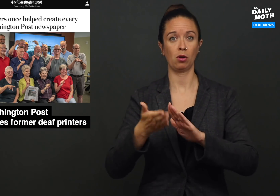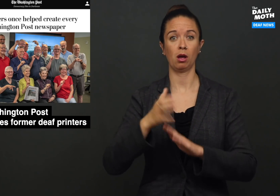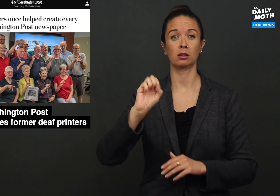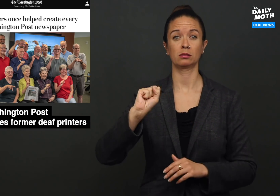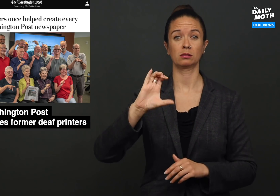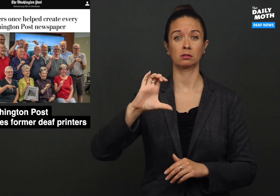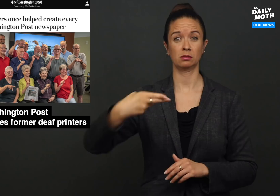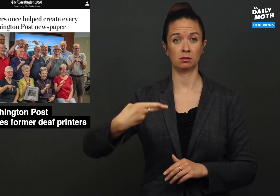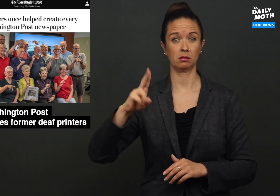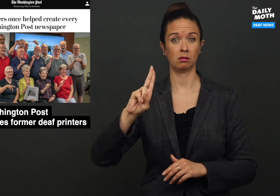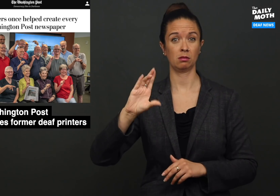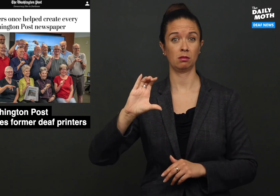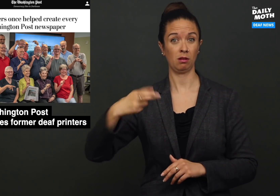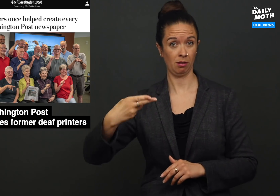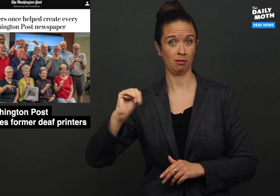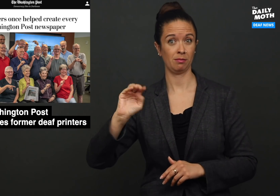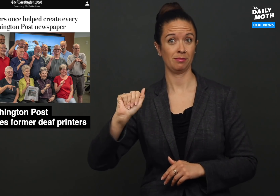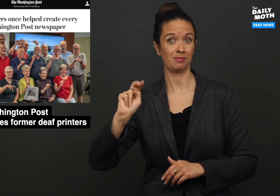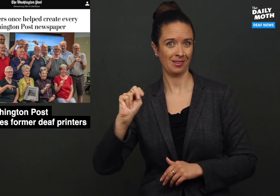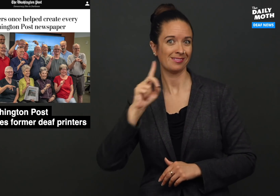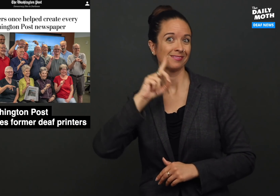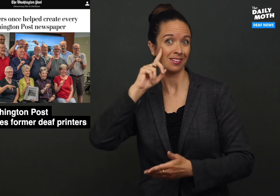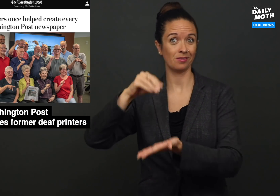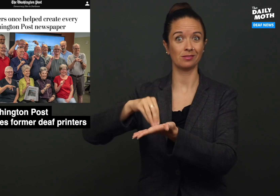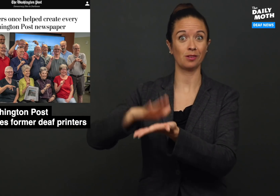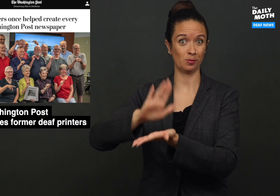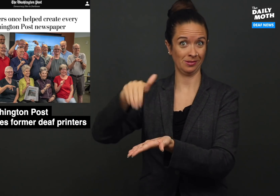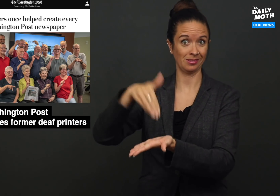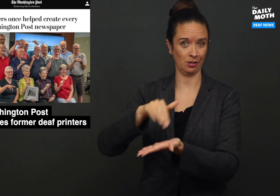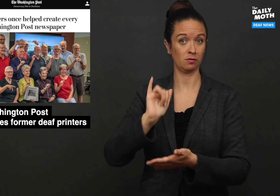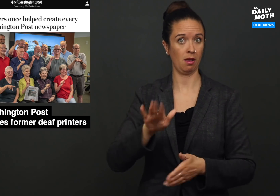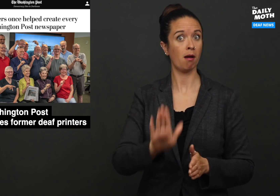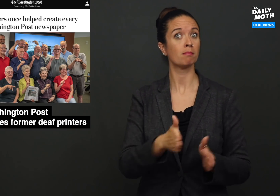runs the Schuchman Deaf Documentary Center